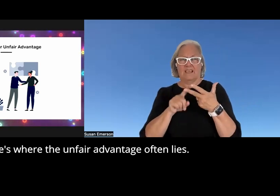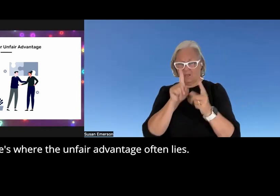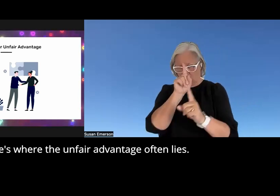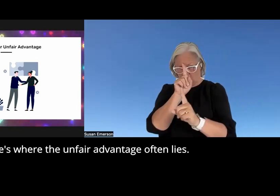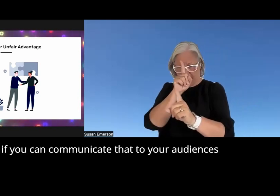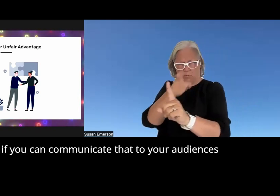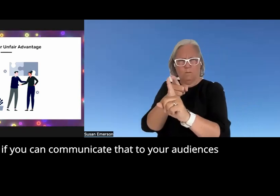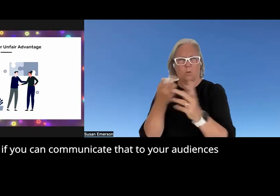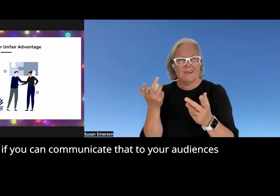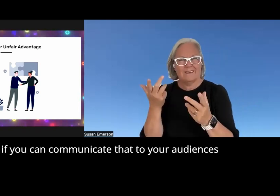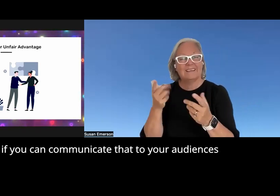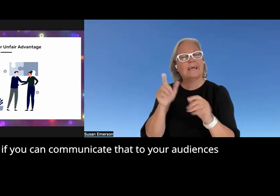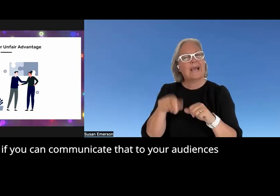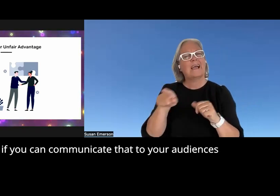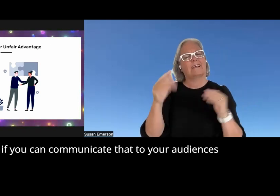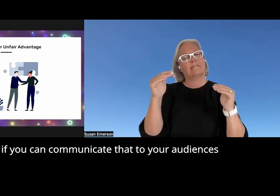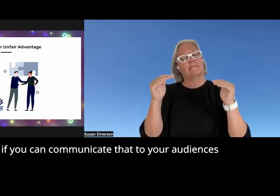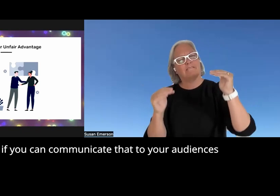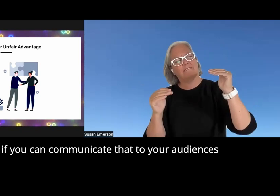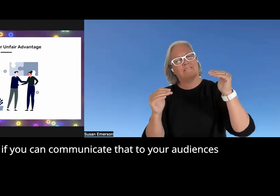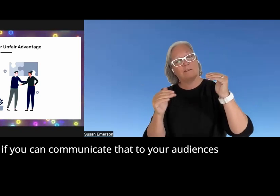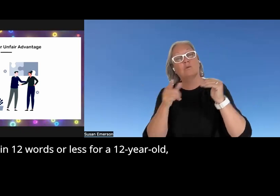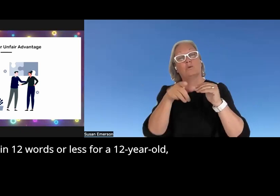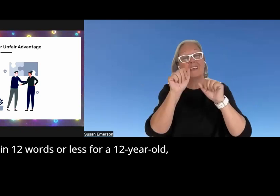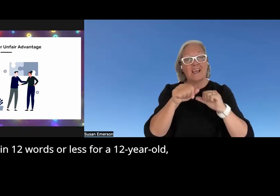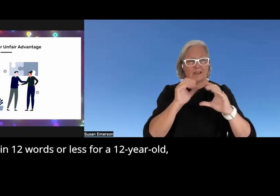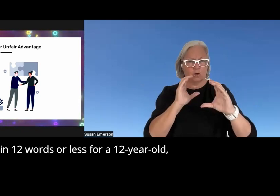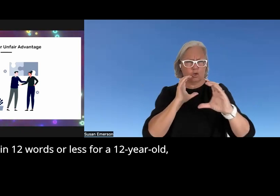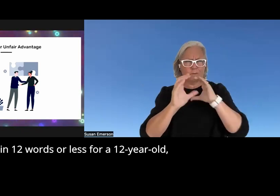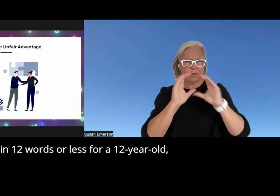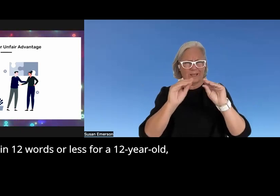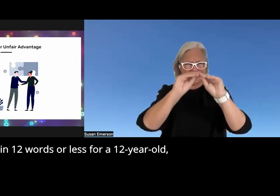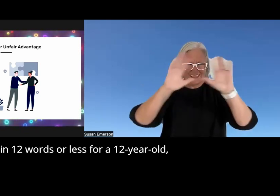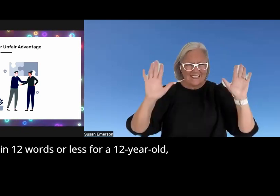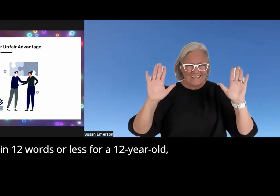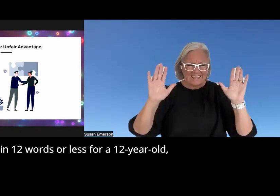lies and again if you can communicate that to your audiences in 12 words or less for a